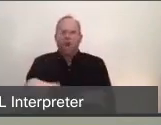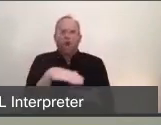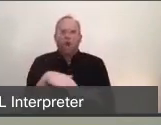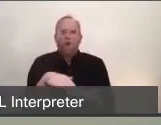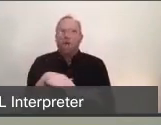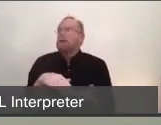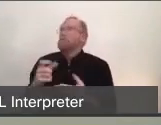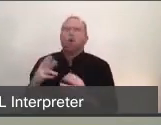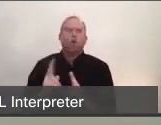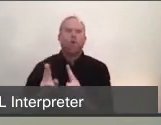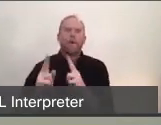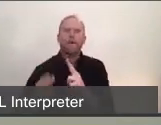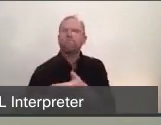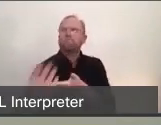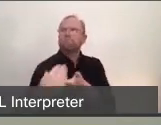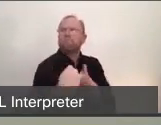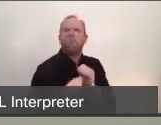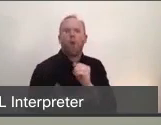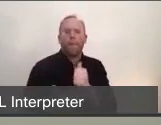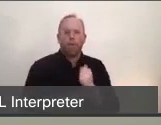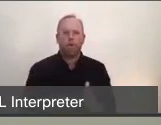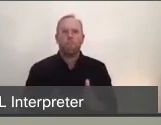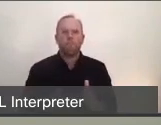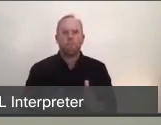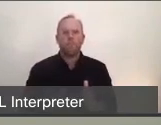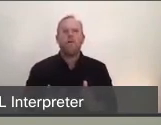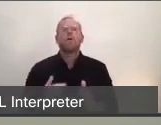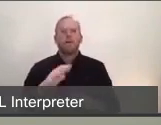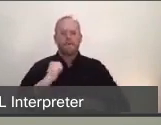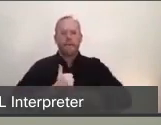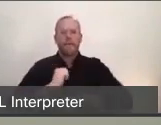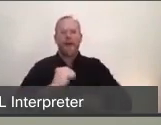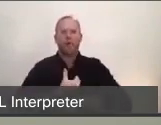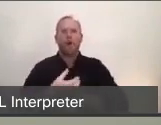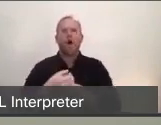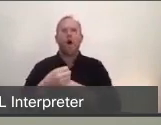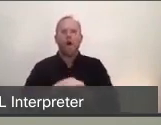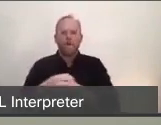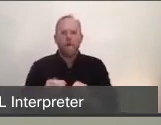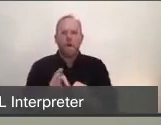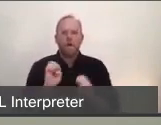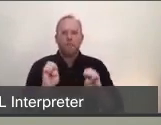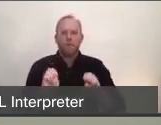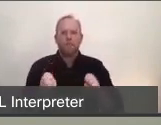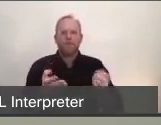and we began leading into our Office of Emergency Services and to partially activate